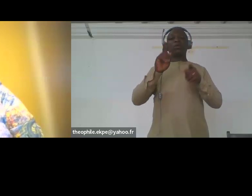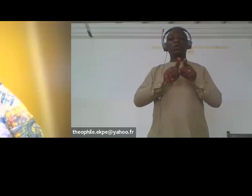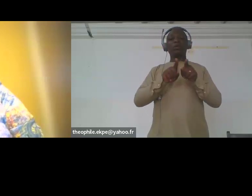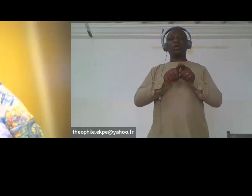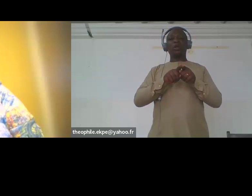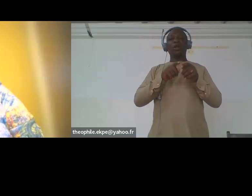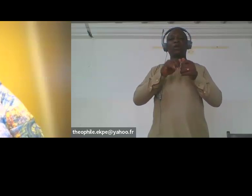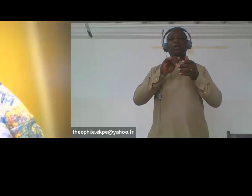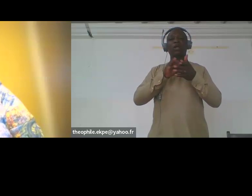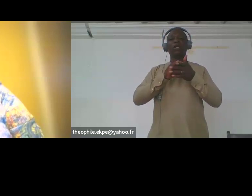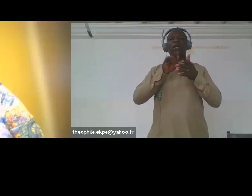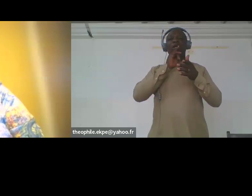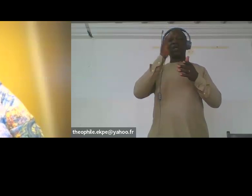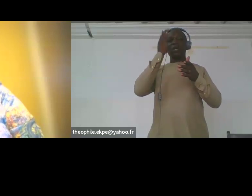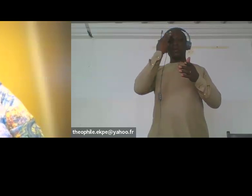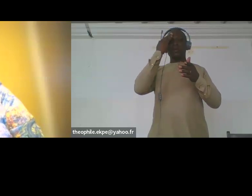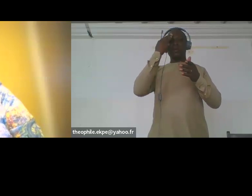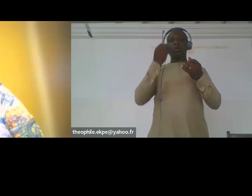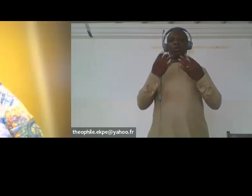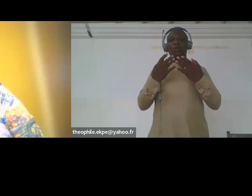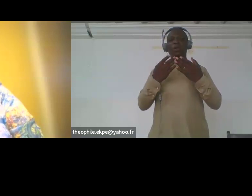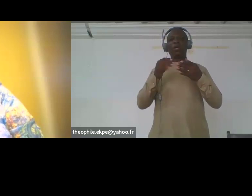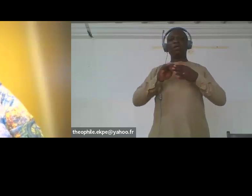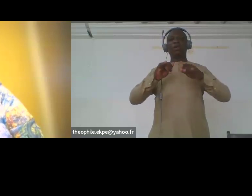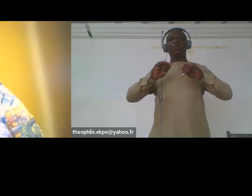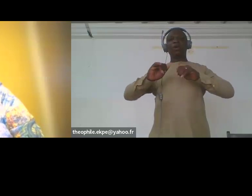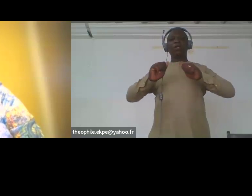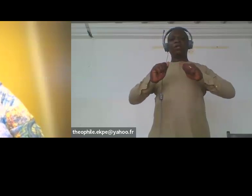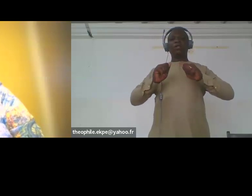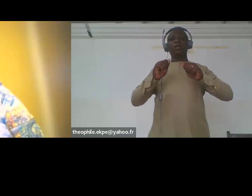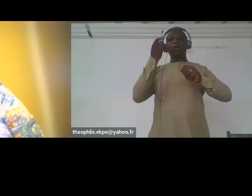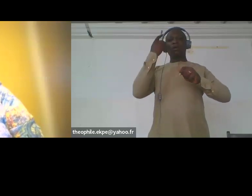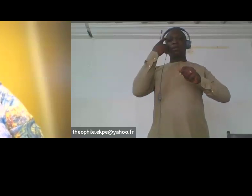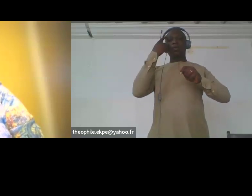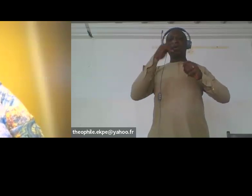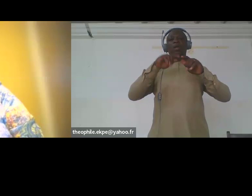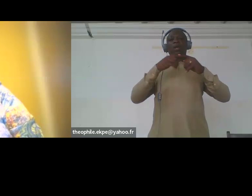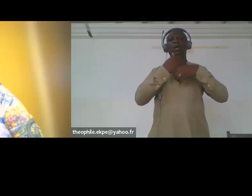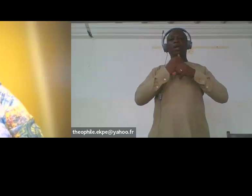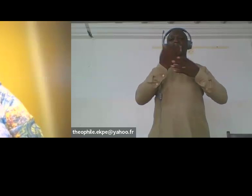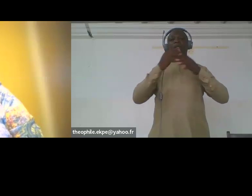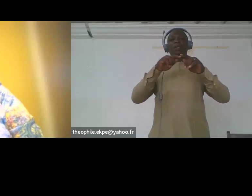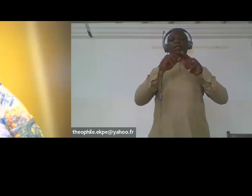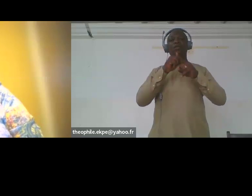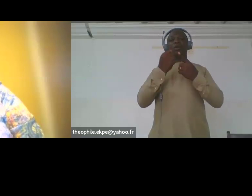interacted to create situations of discrimination including economic exclusion.